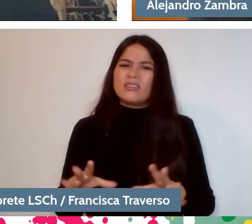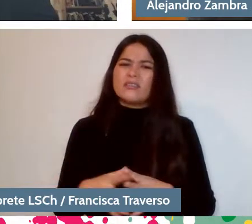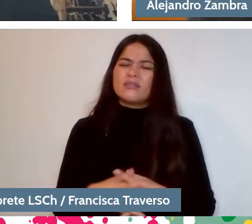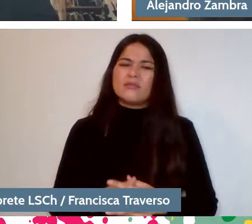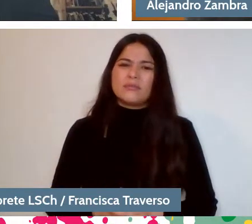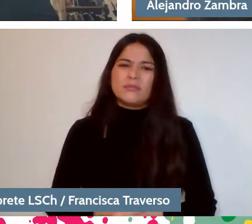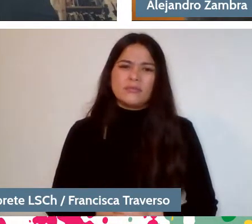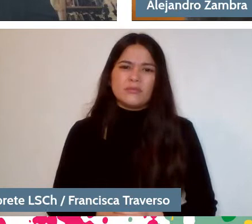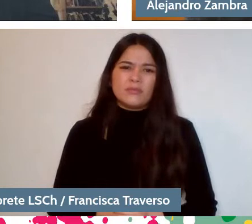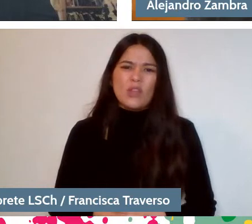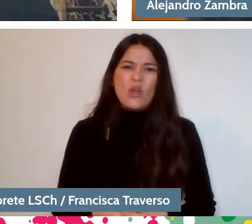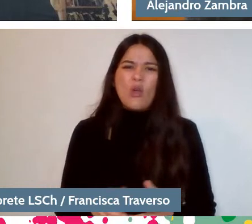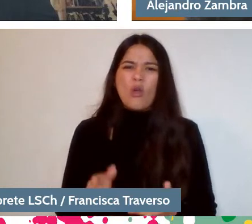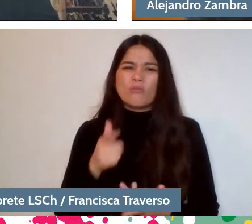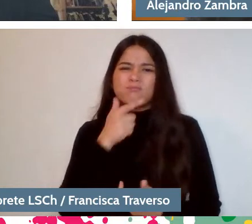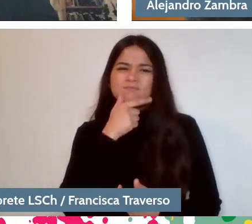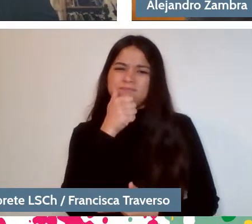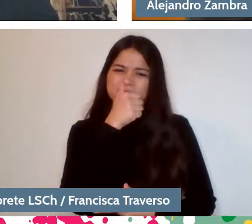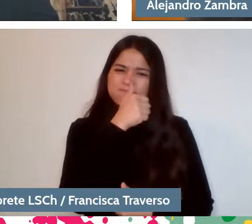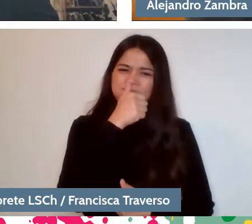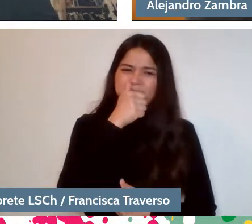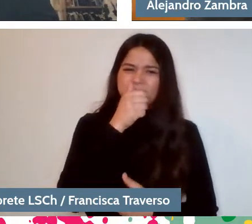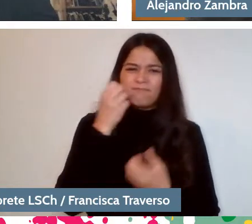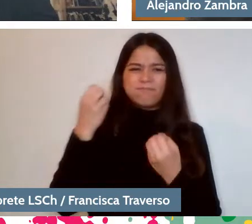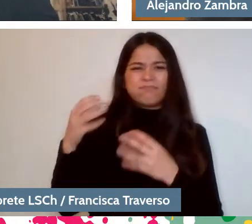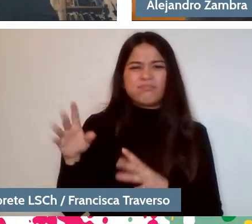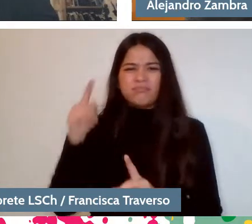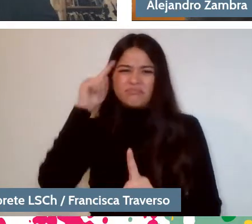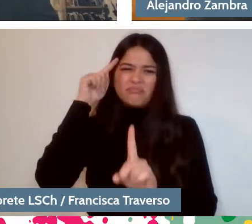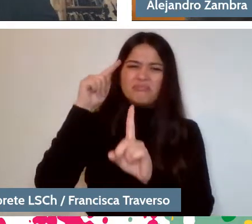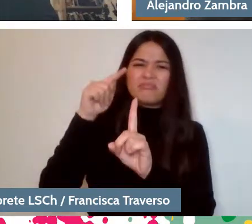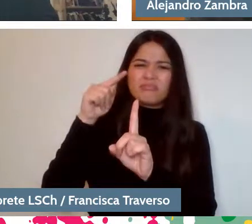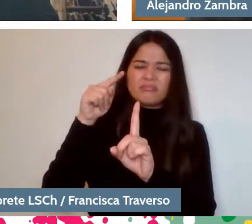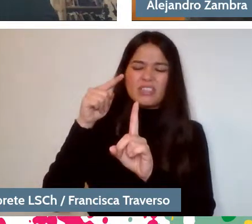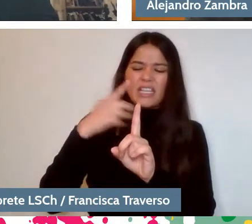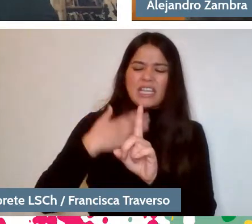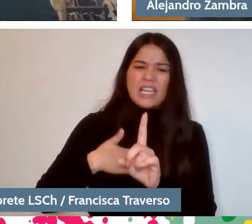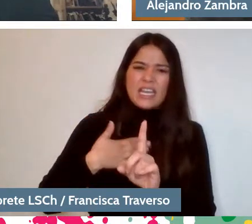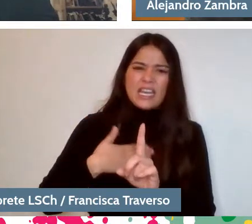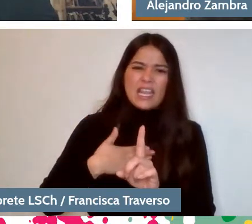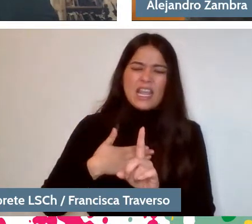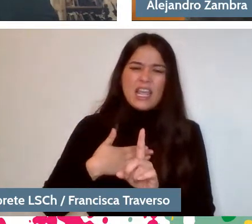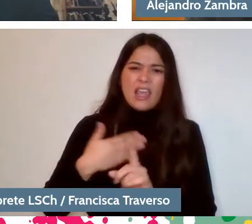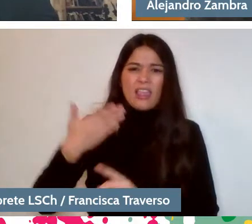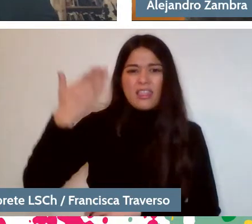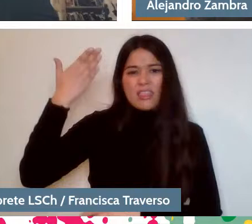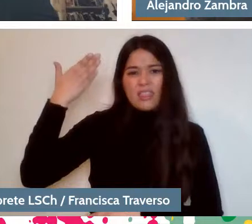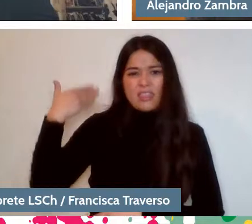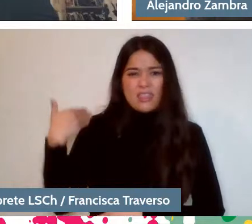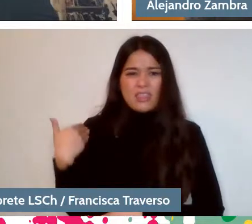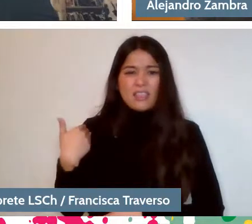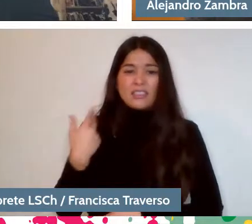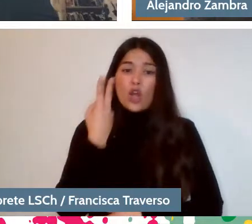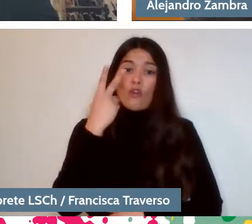pretense even. I wanted to do at some point, at the age of 20, something very, very serious.